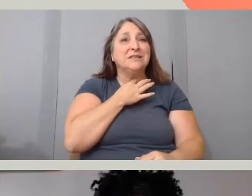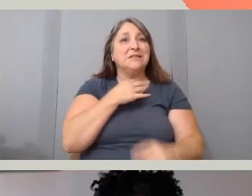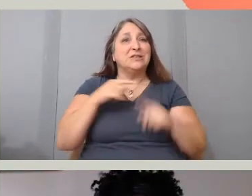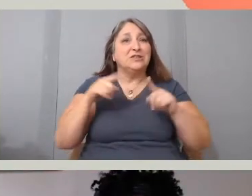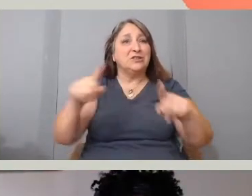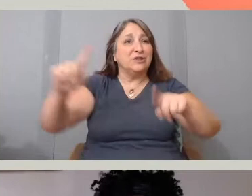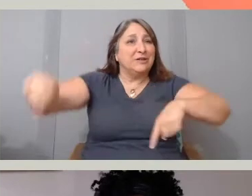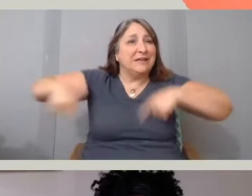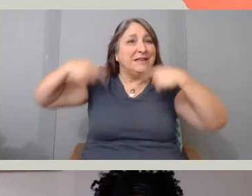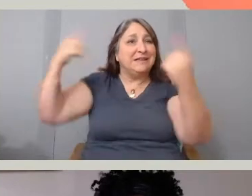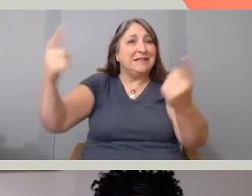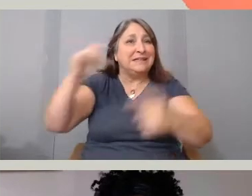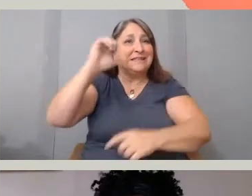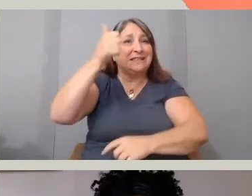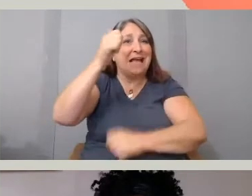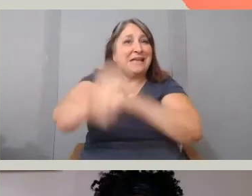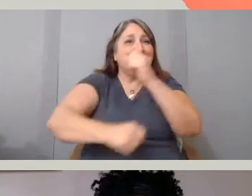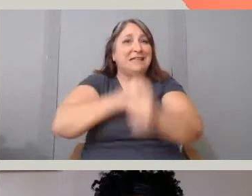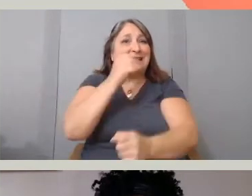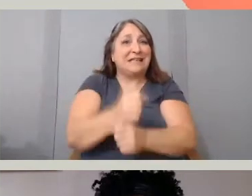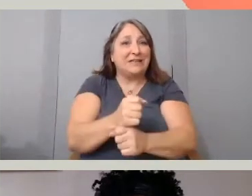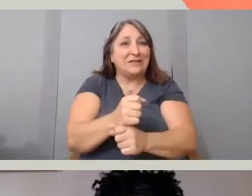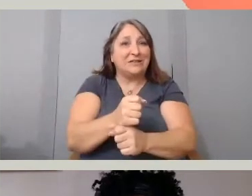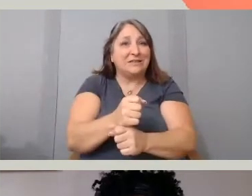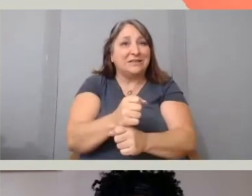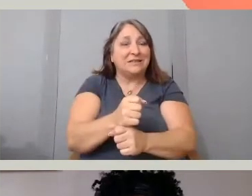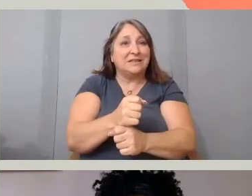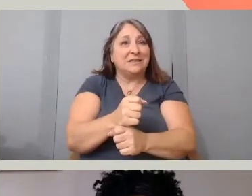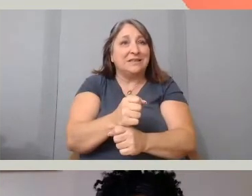that your questions, sort of become more inquisitory,